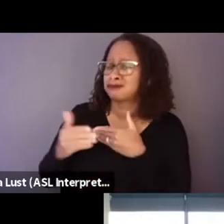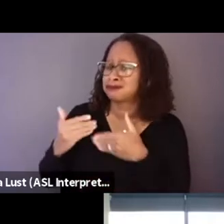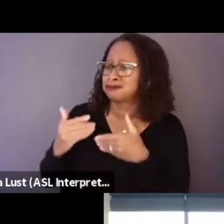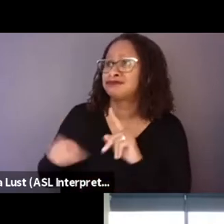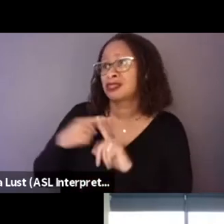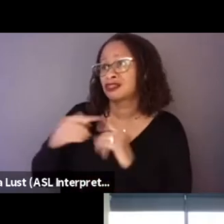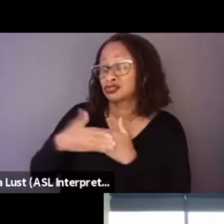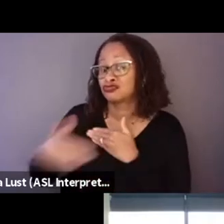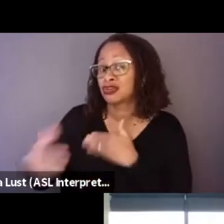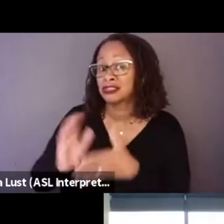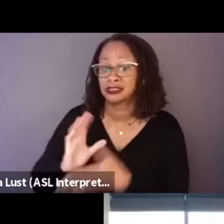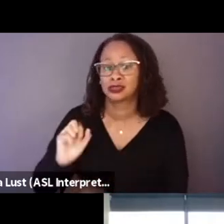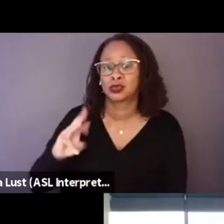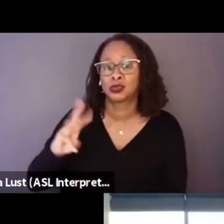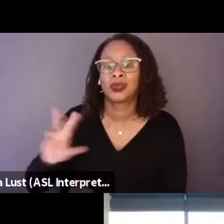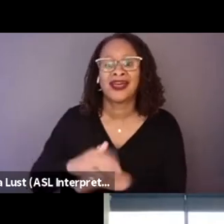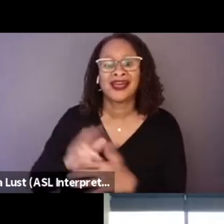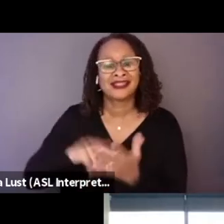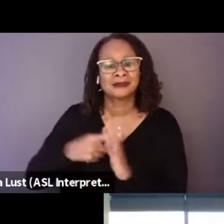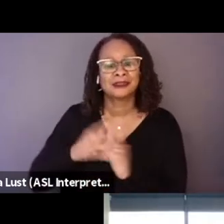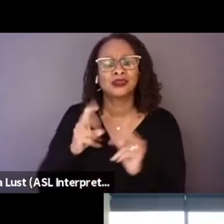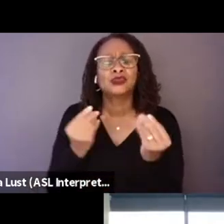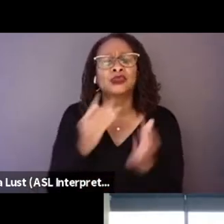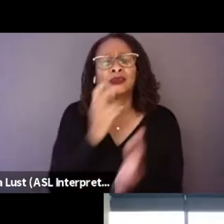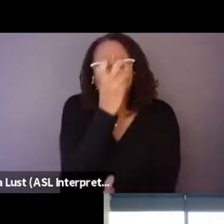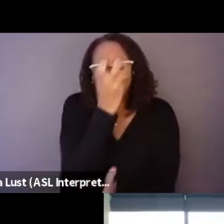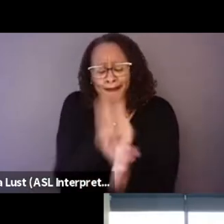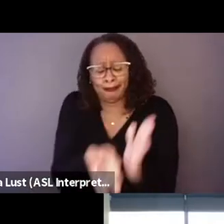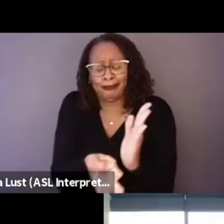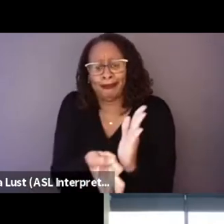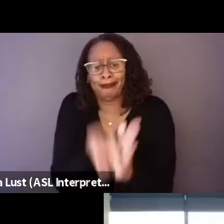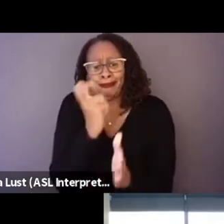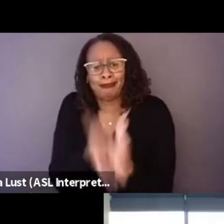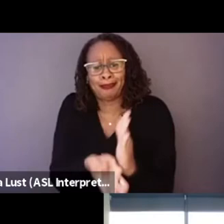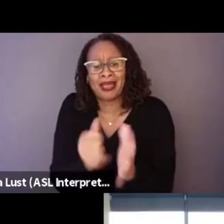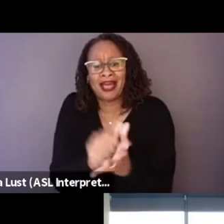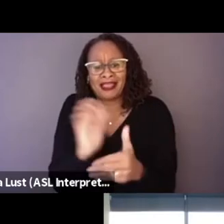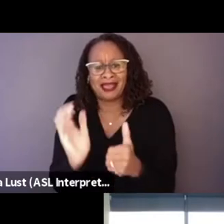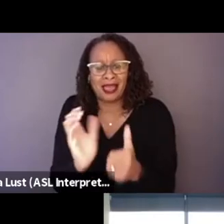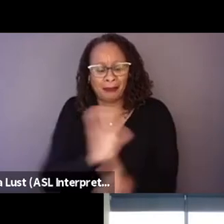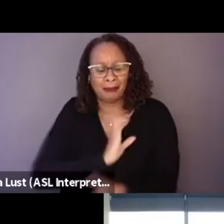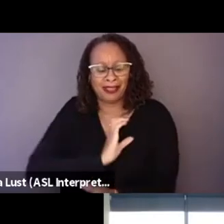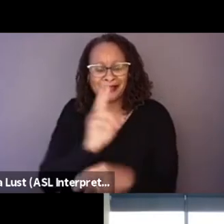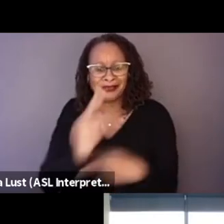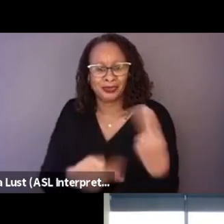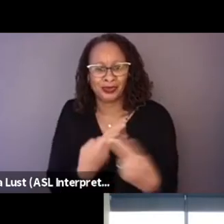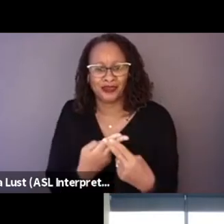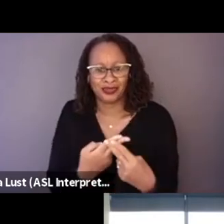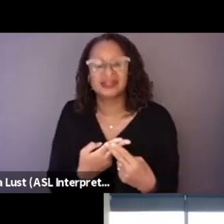was meant to kind of immerse all of us in that police universe and hopefully,